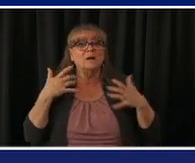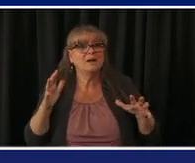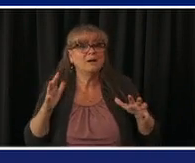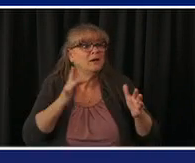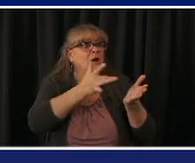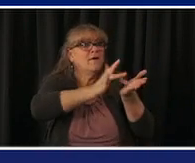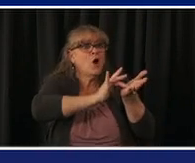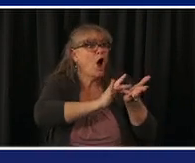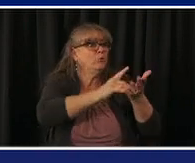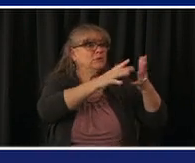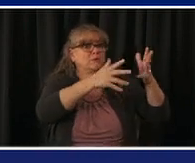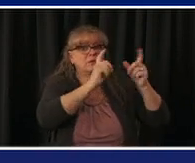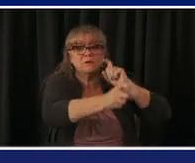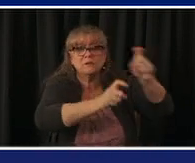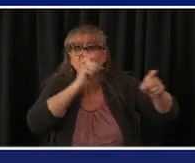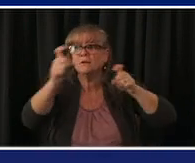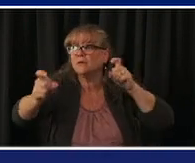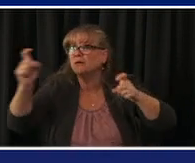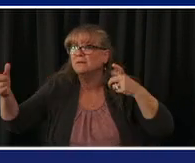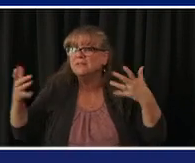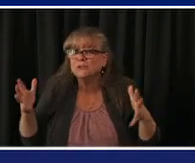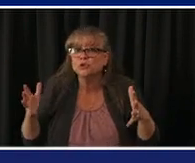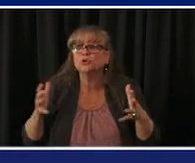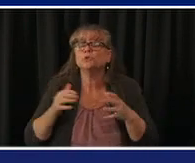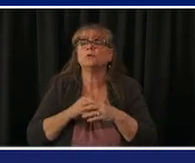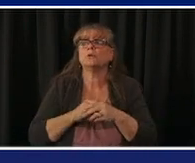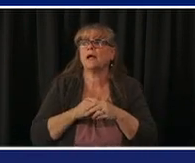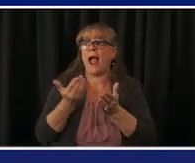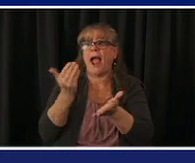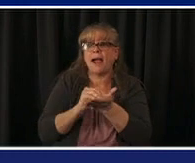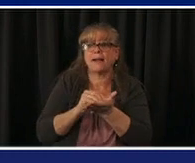have a pharmacy and you're able to do the vaccine we want you to sign up please sign up so all the